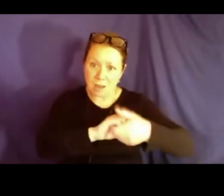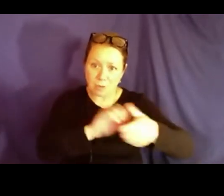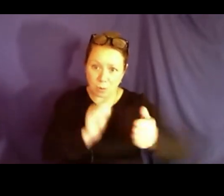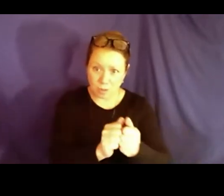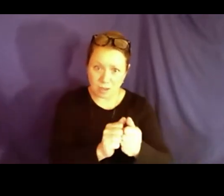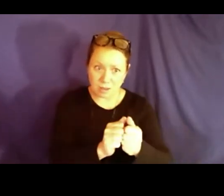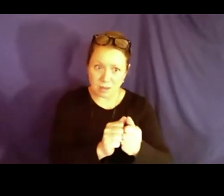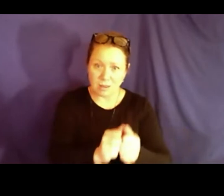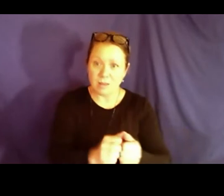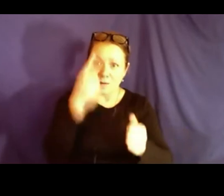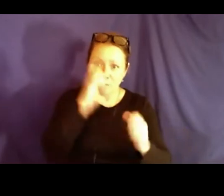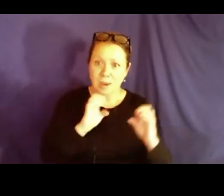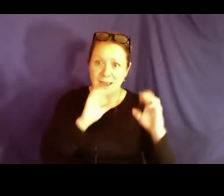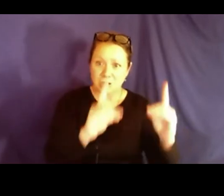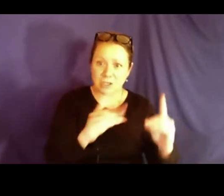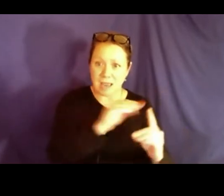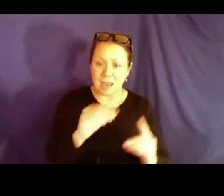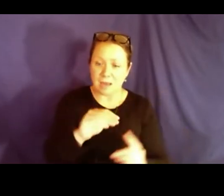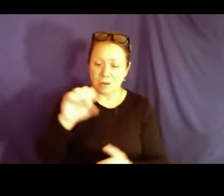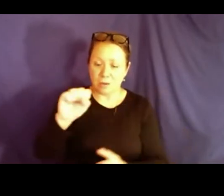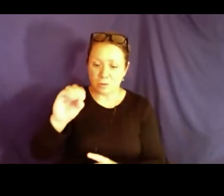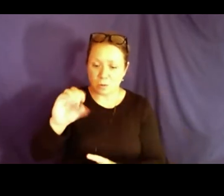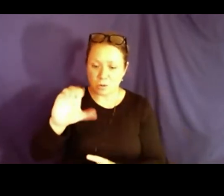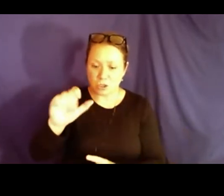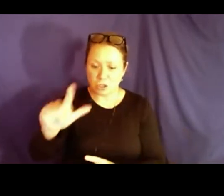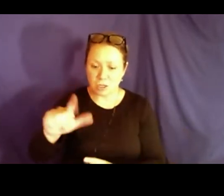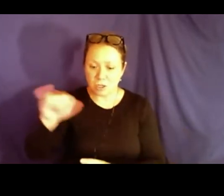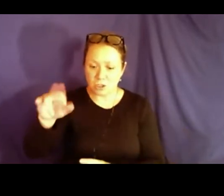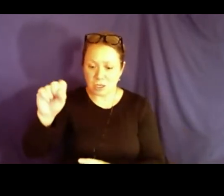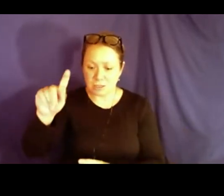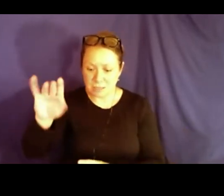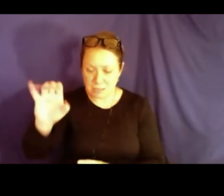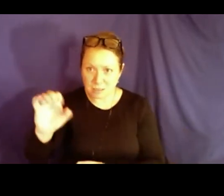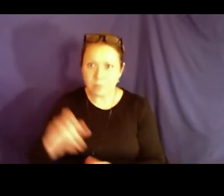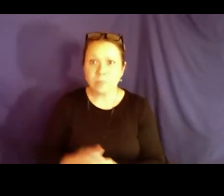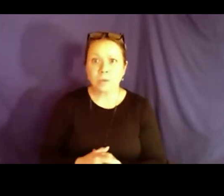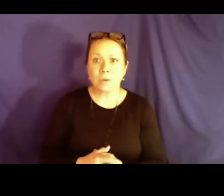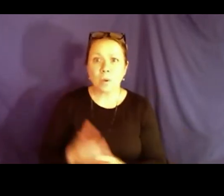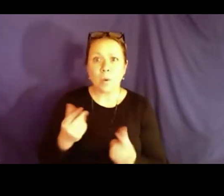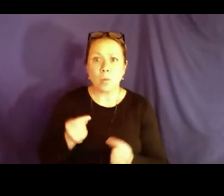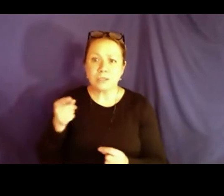In your position as one person that we are collaborating with in terms of education and social education and